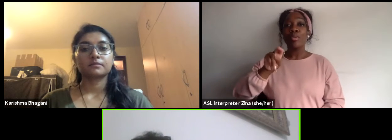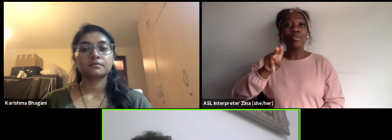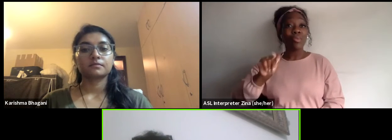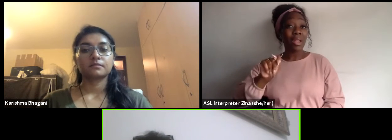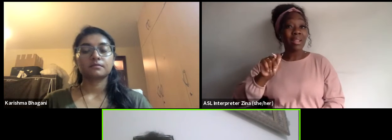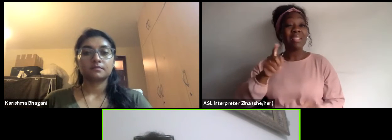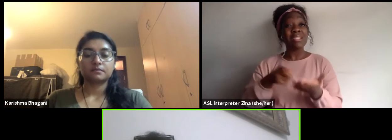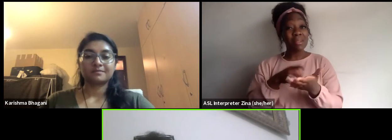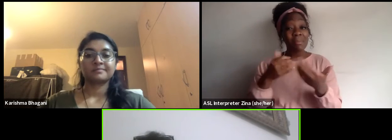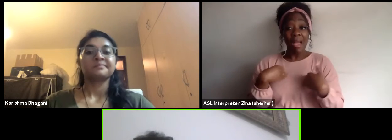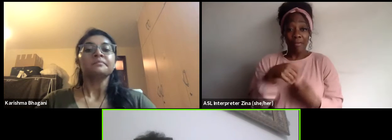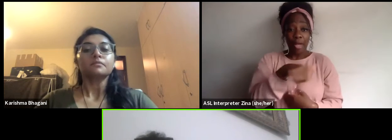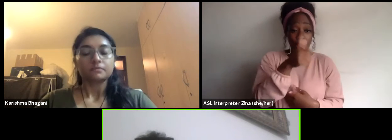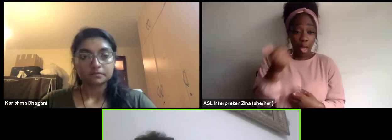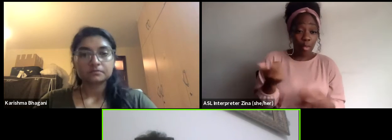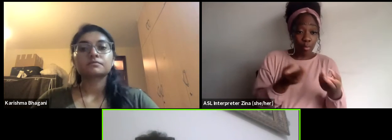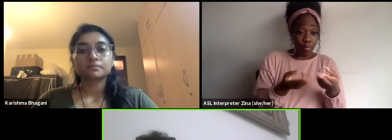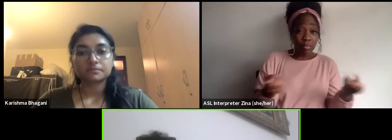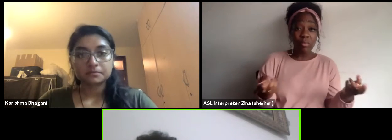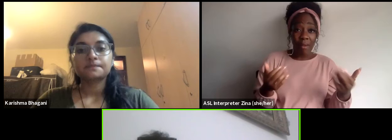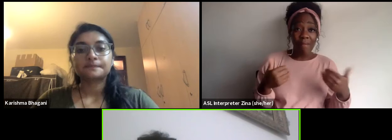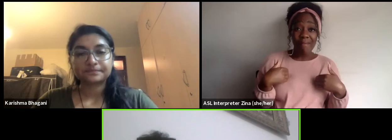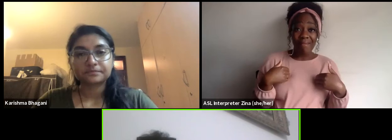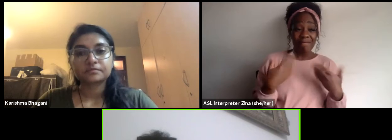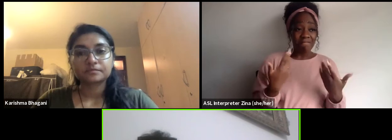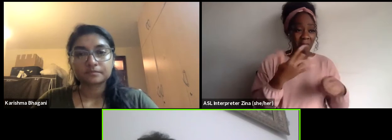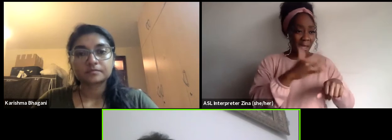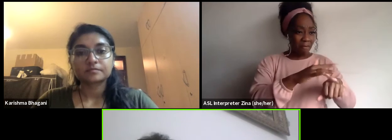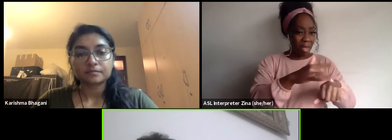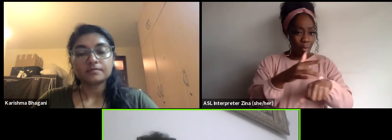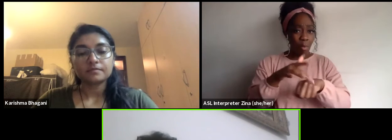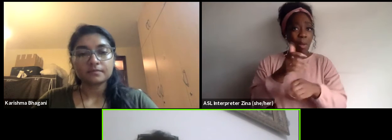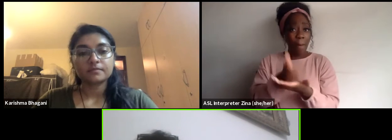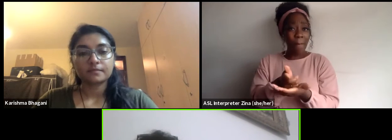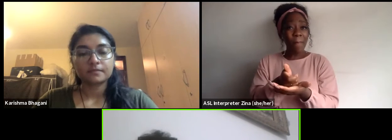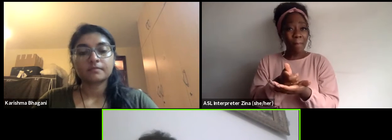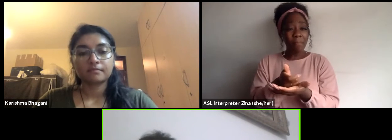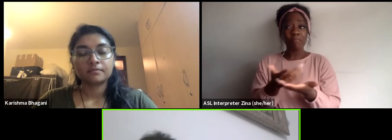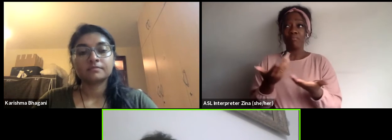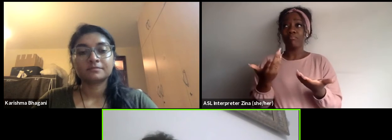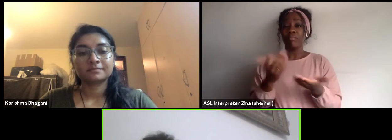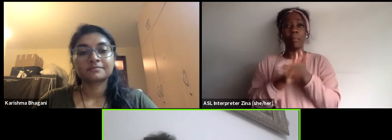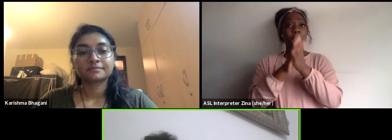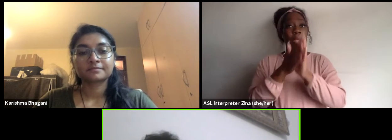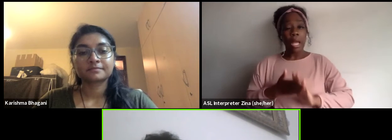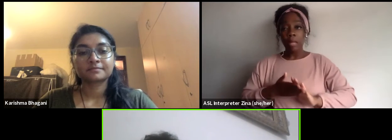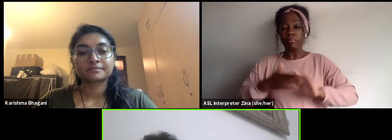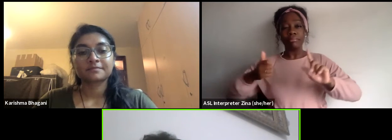resources that are available to help you reach your goal or realize your project